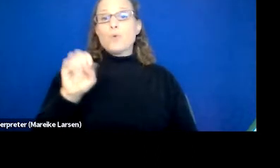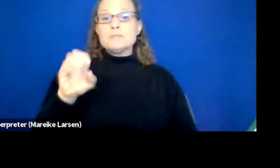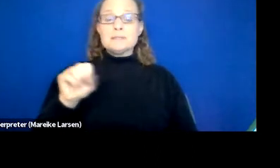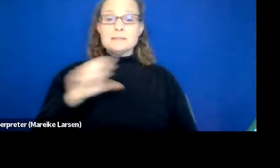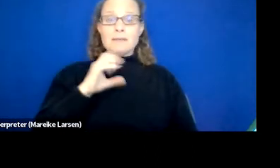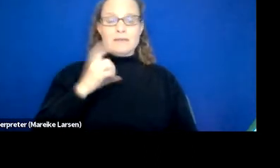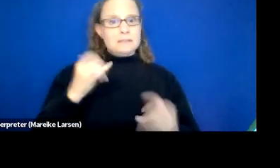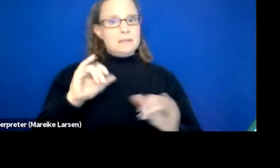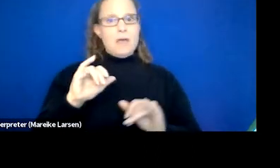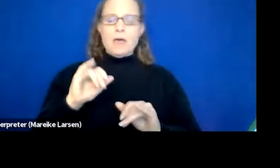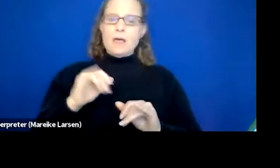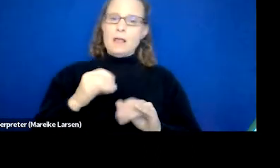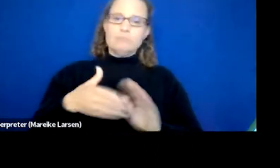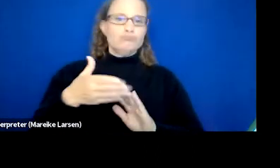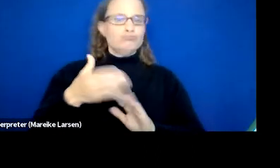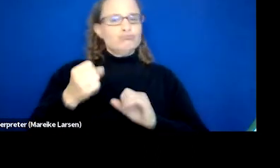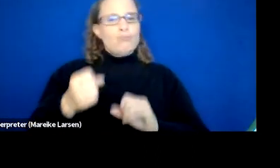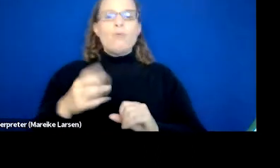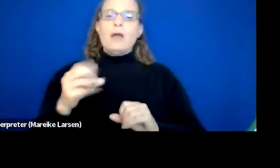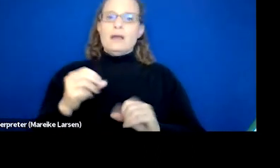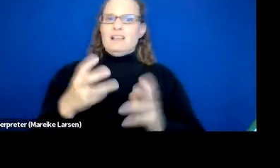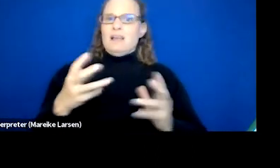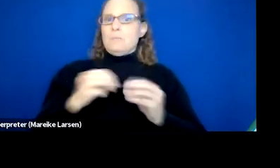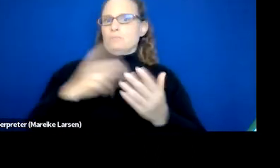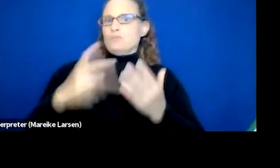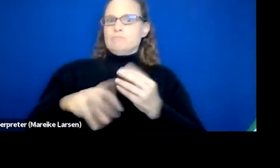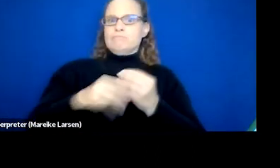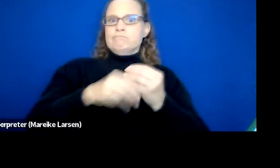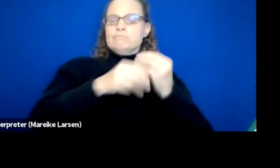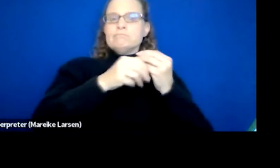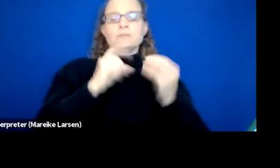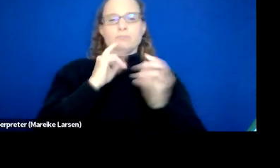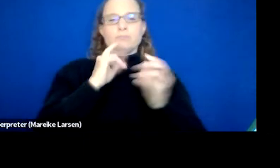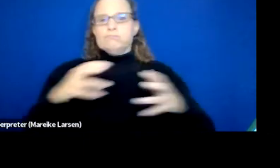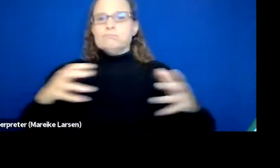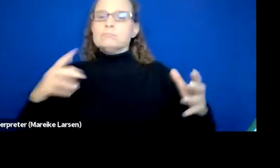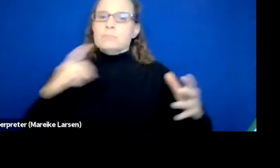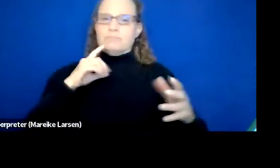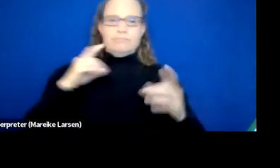and we have a lot more programs. So we've grown into a multifaceted organization